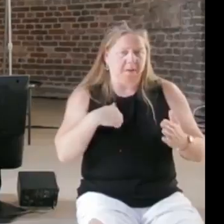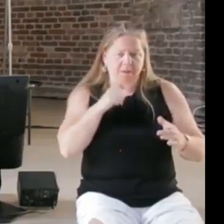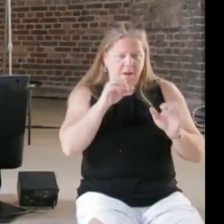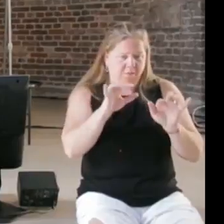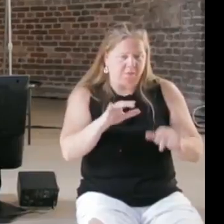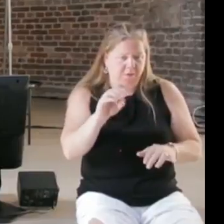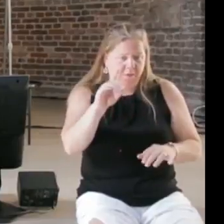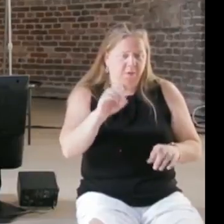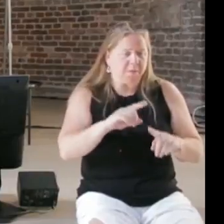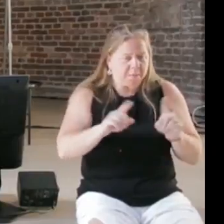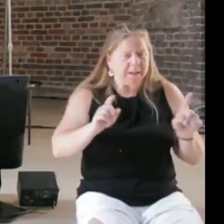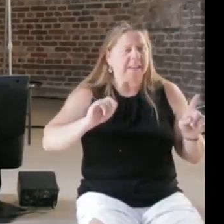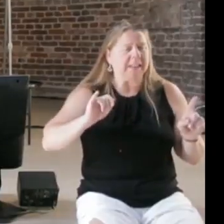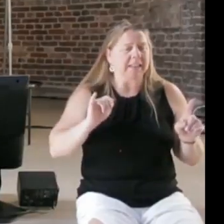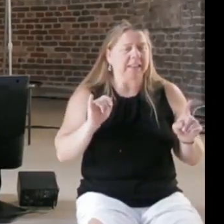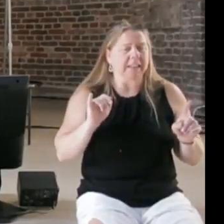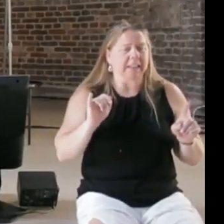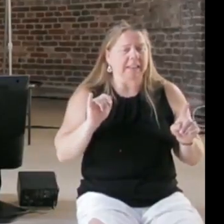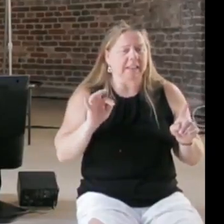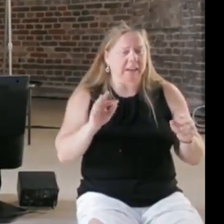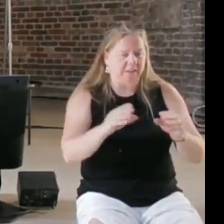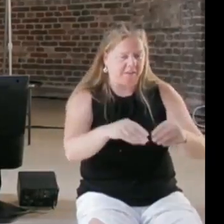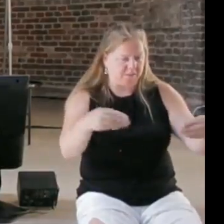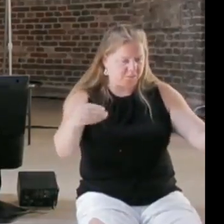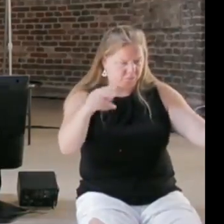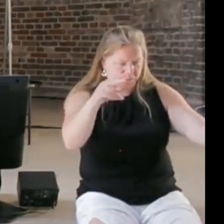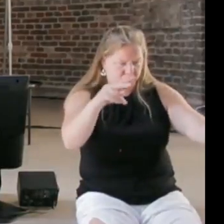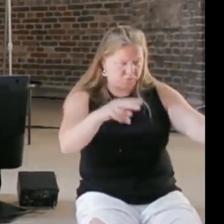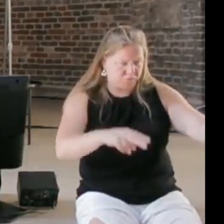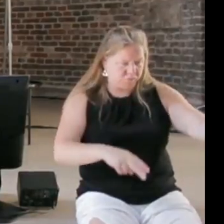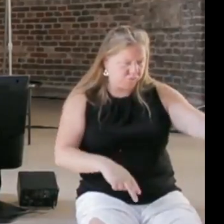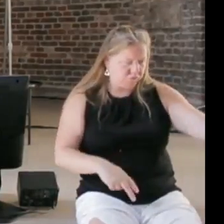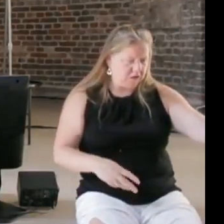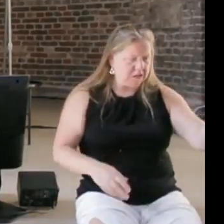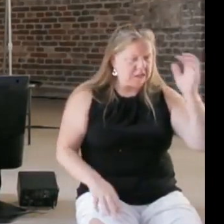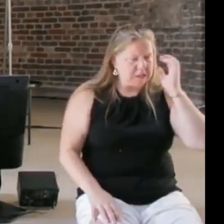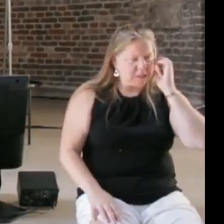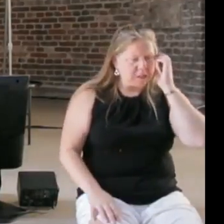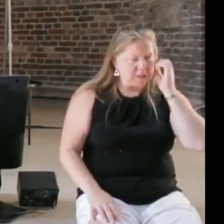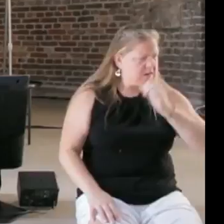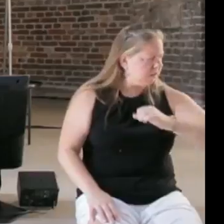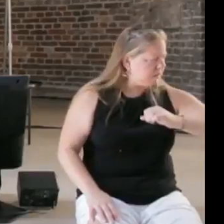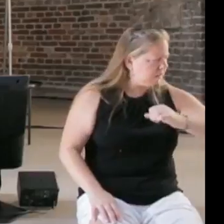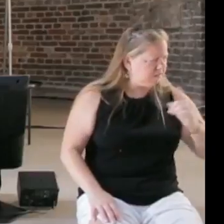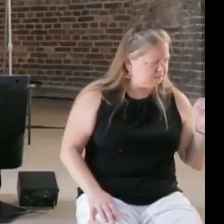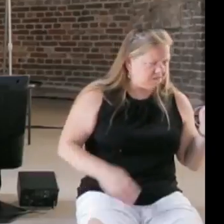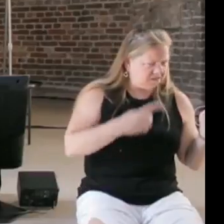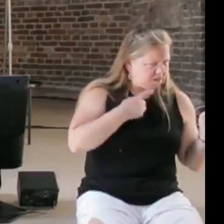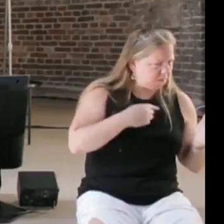that if the court is open then hopefully somebody else will look at it for me, and then we have